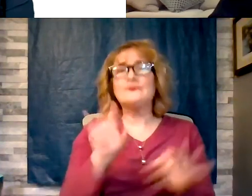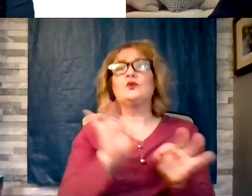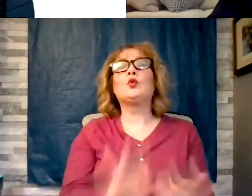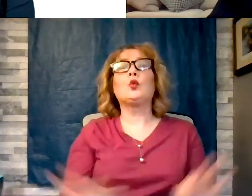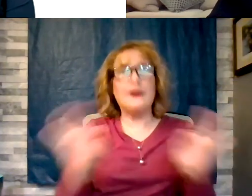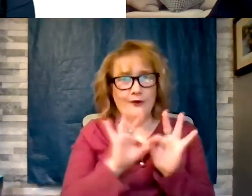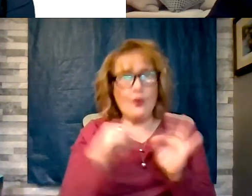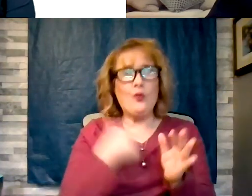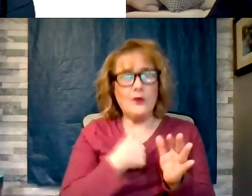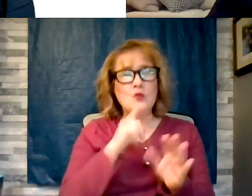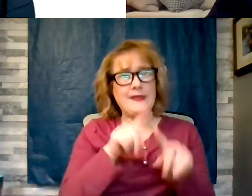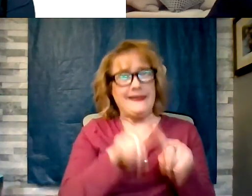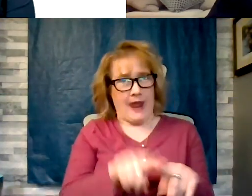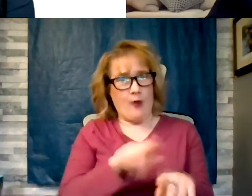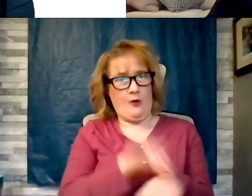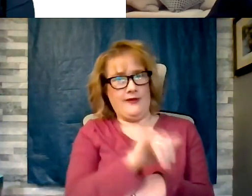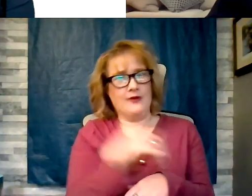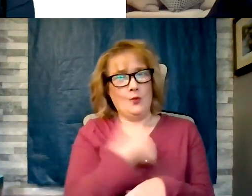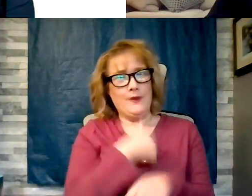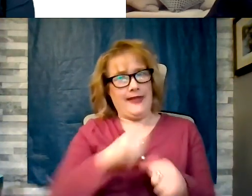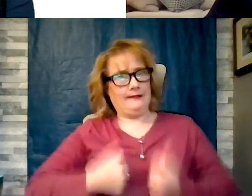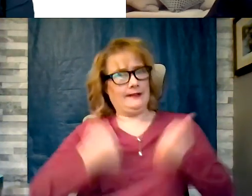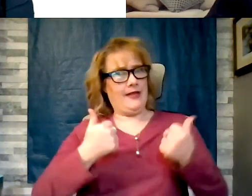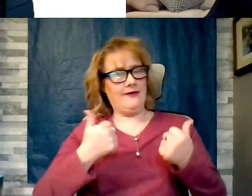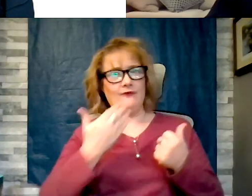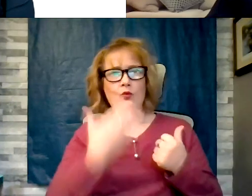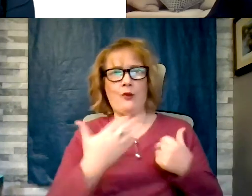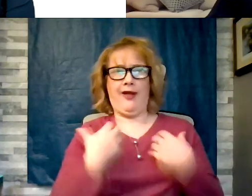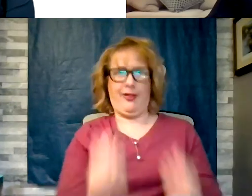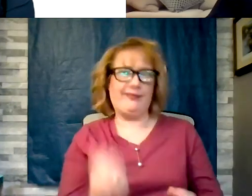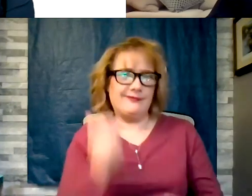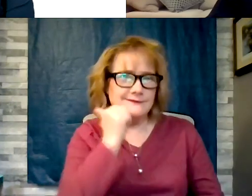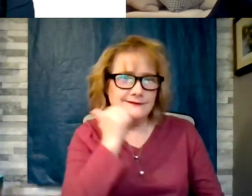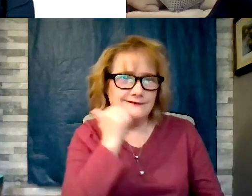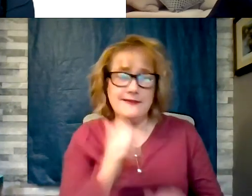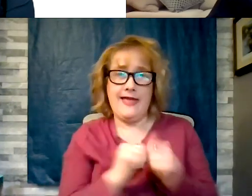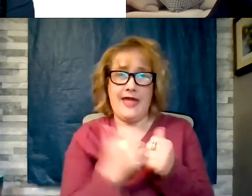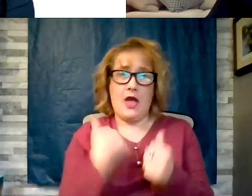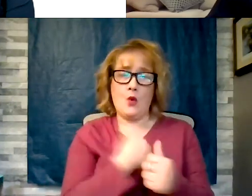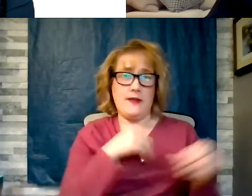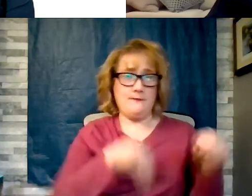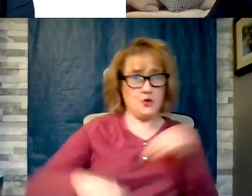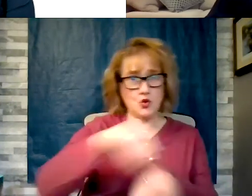live well. Again, how we move, how we eat and what we do have a